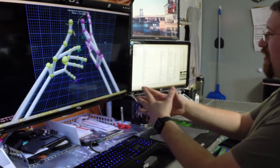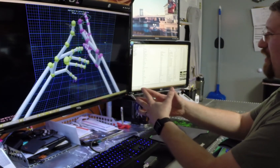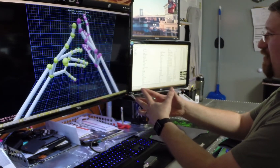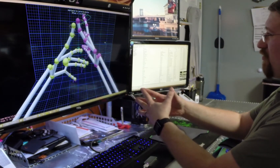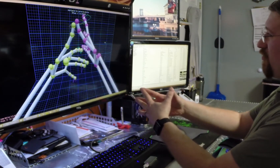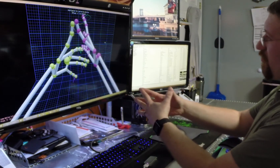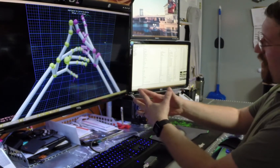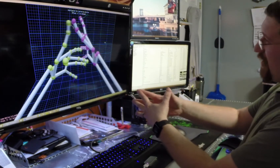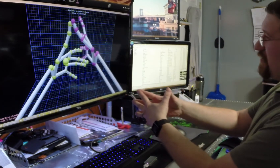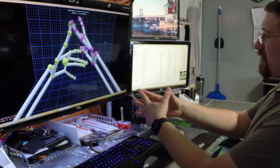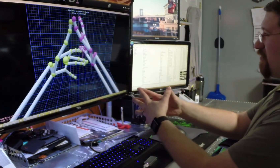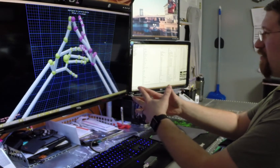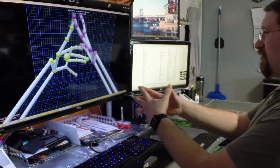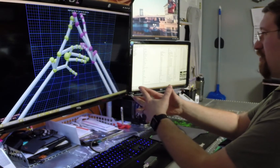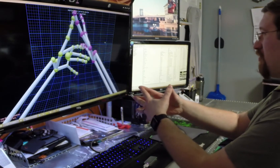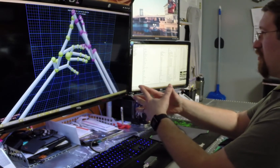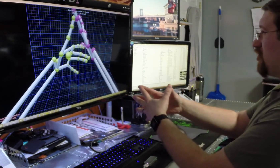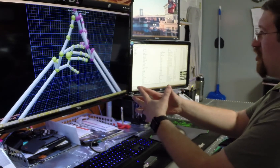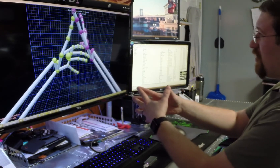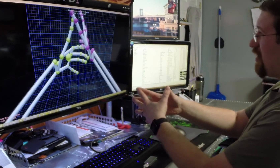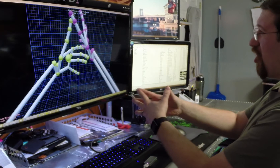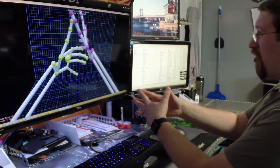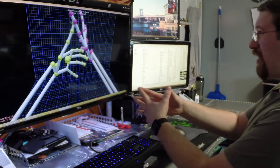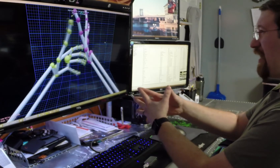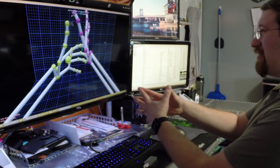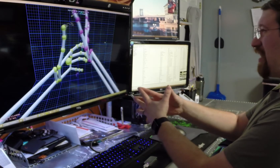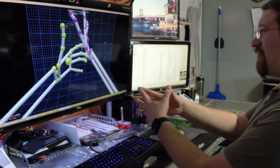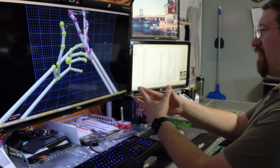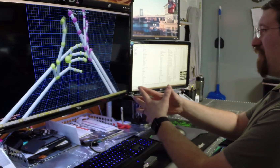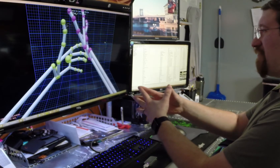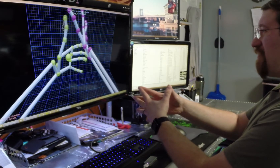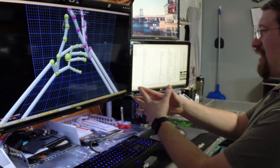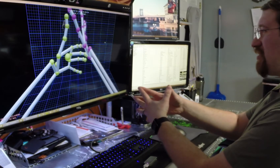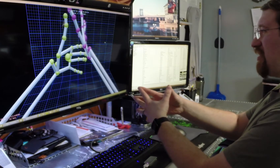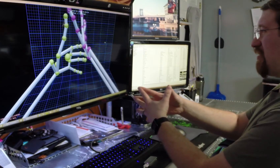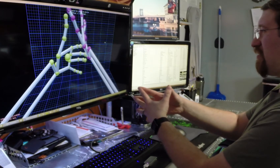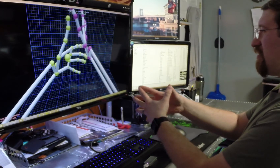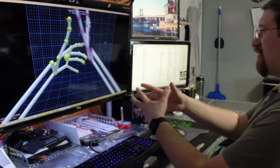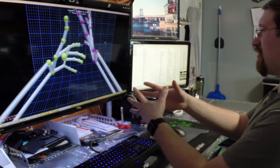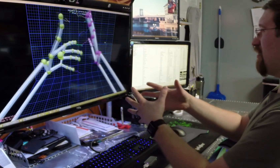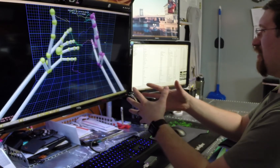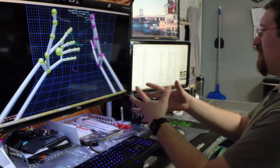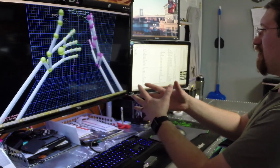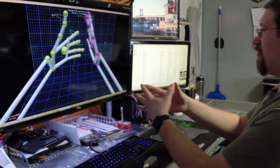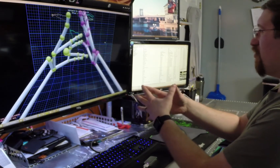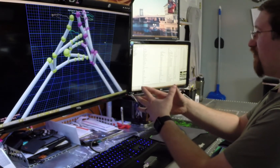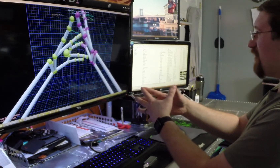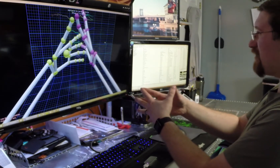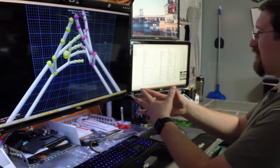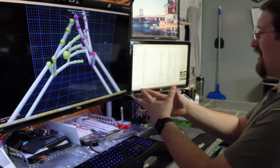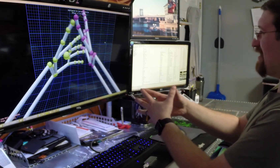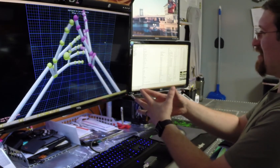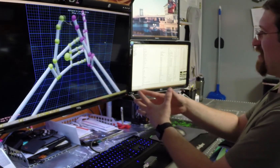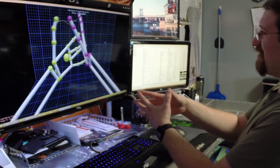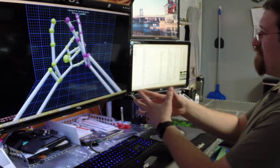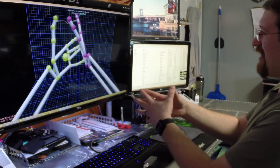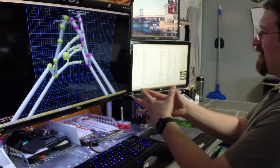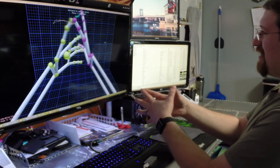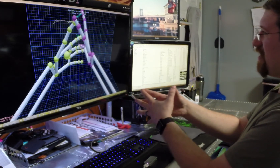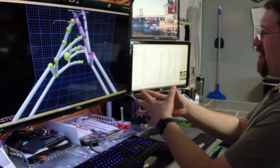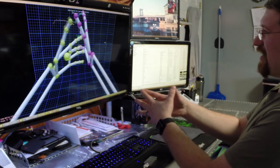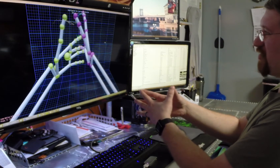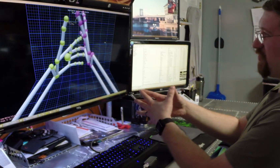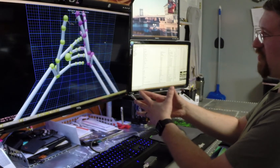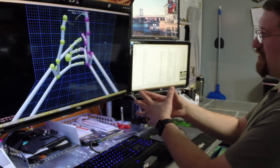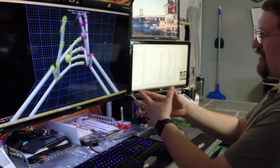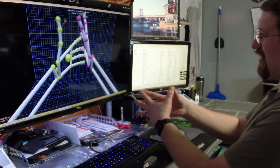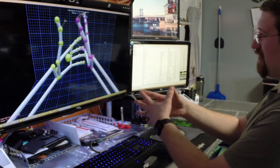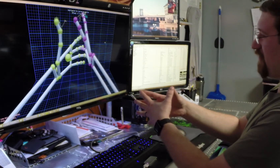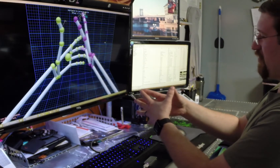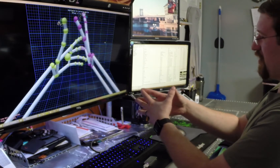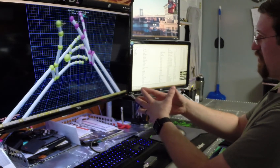but while it's doing an ok job of matching the movements it doesn't match the interactions of the hands very well.